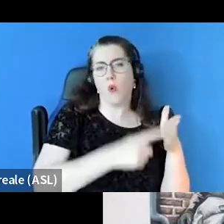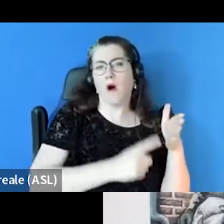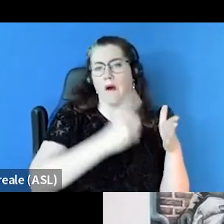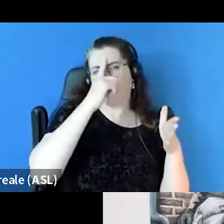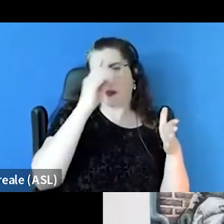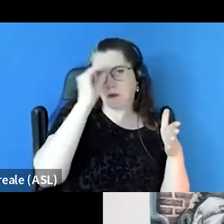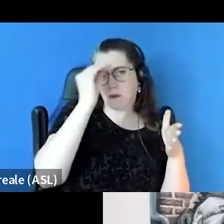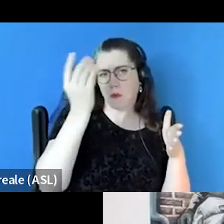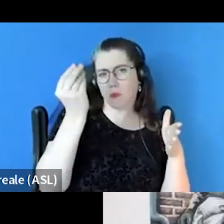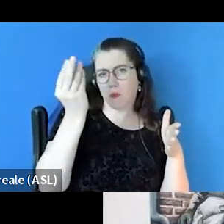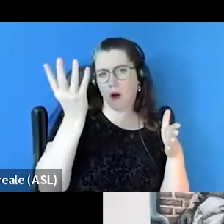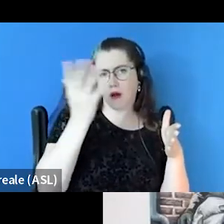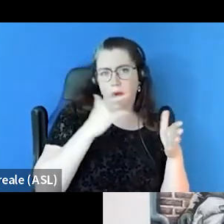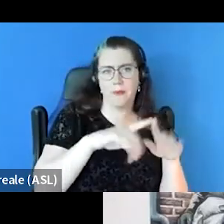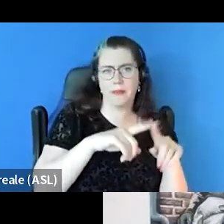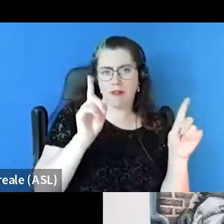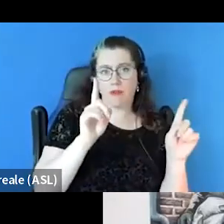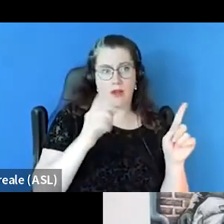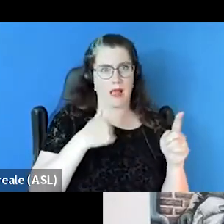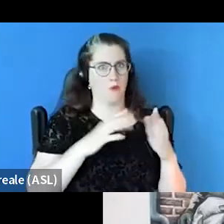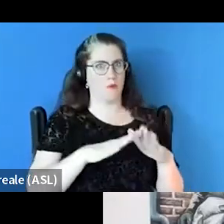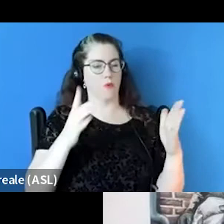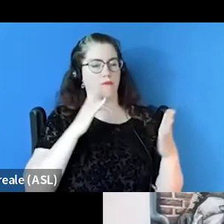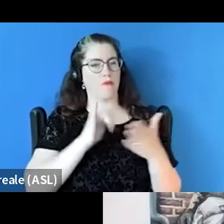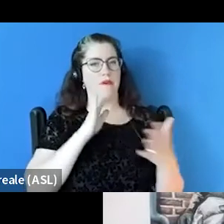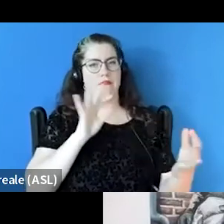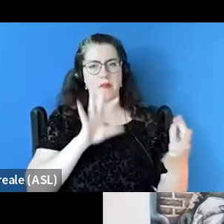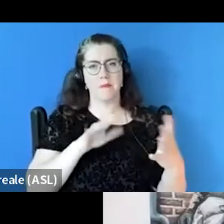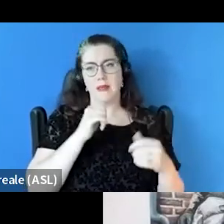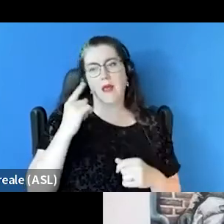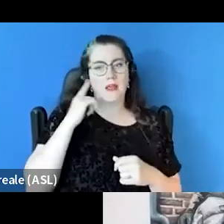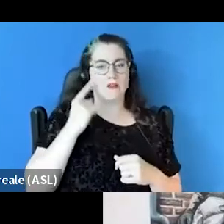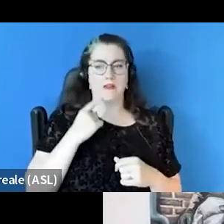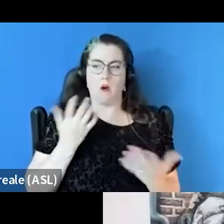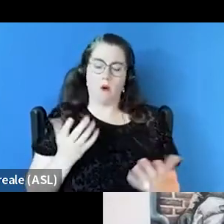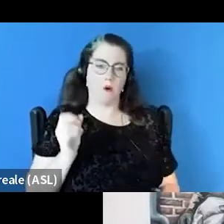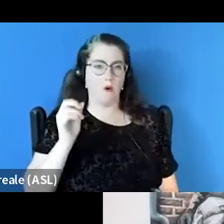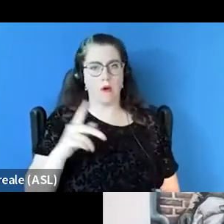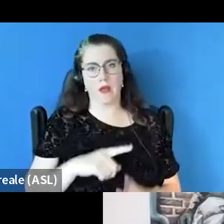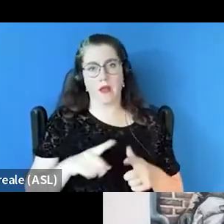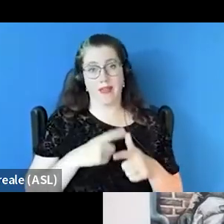And really being open to hear that feedback and not just hear it and go, "Oh, okay." But hear it, and then do something different